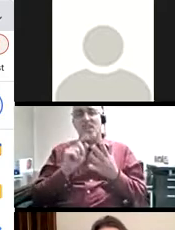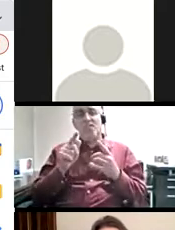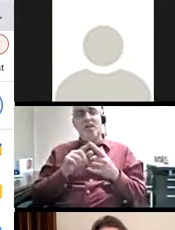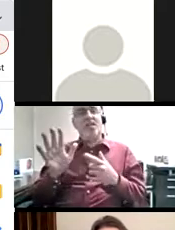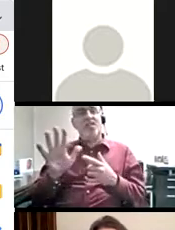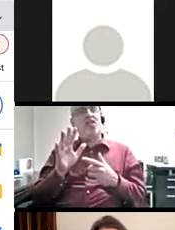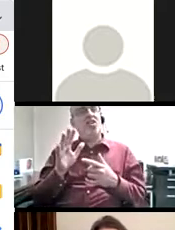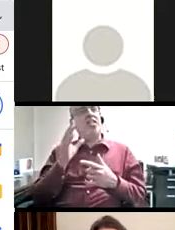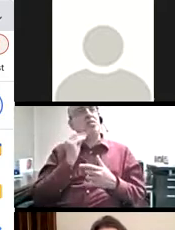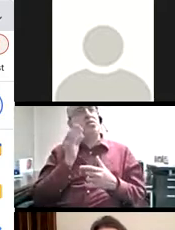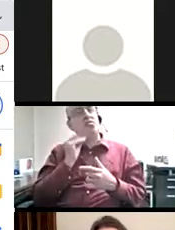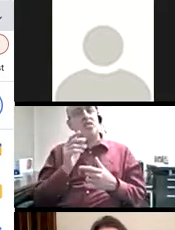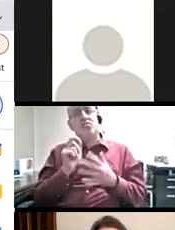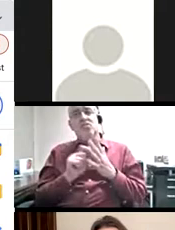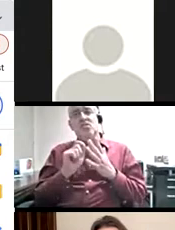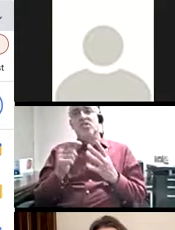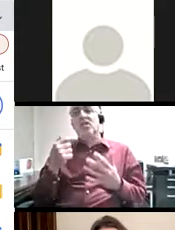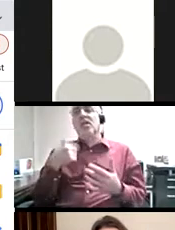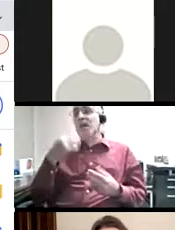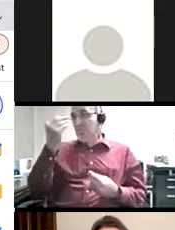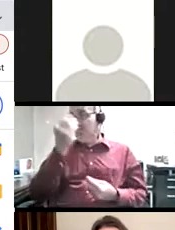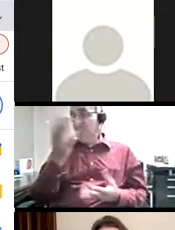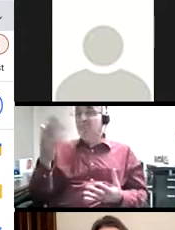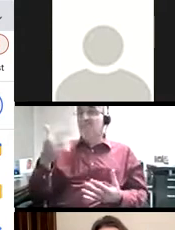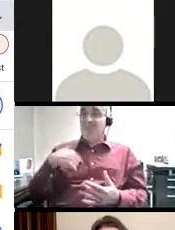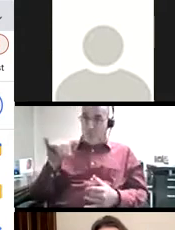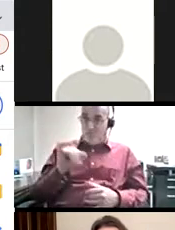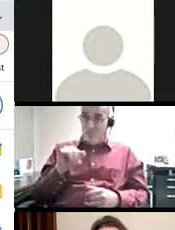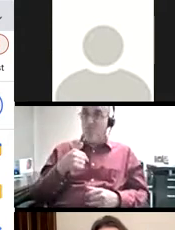building and writing and I also reminded the students that I too started at community